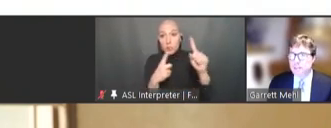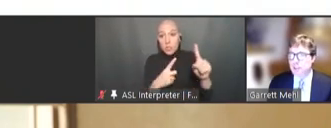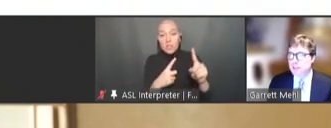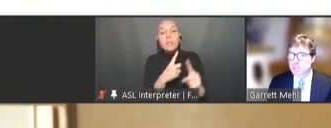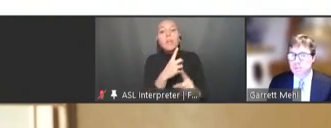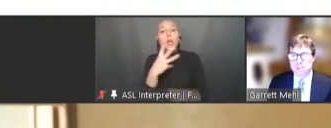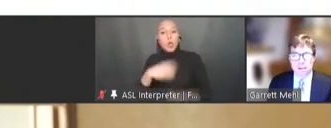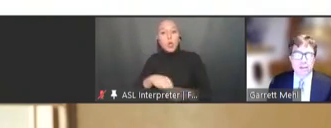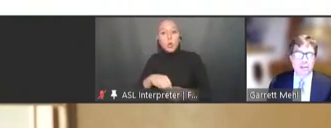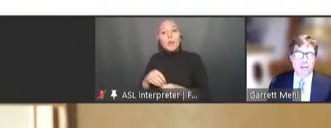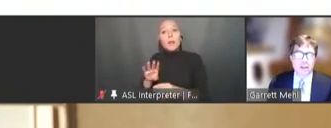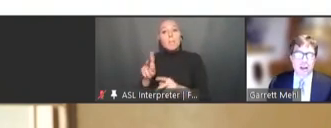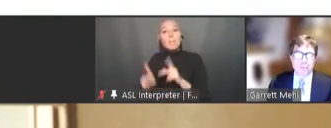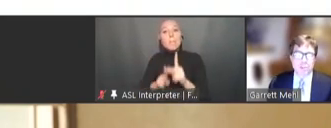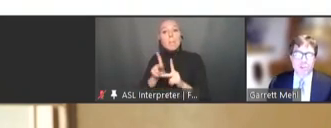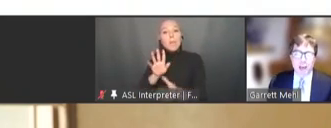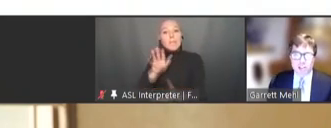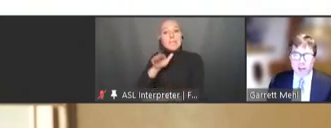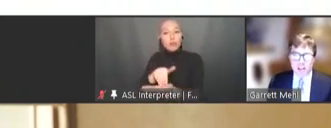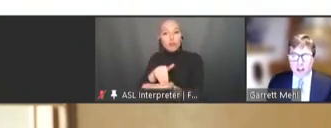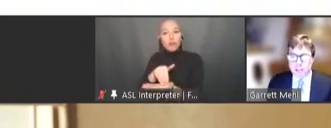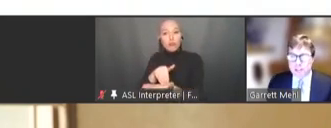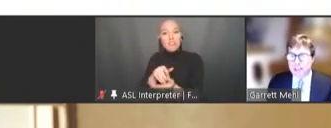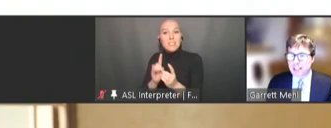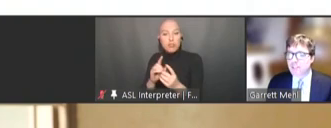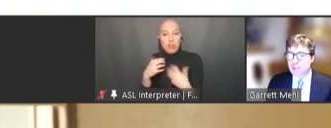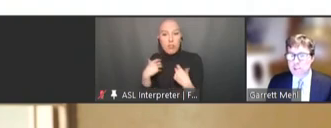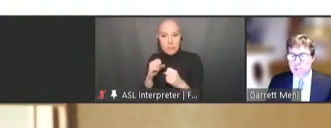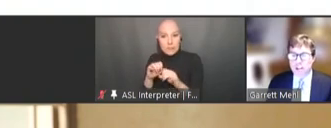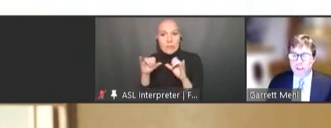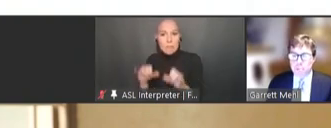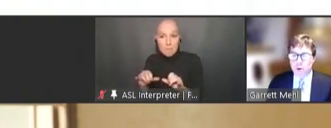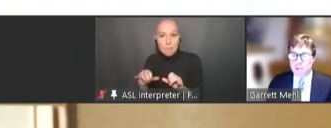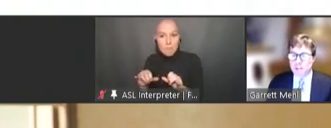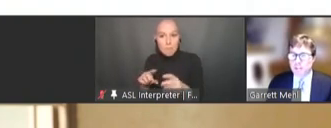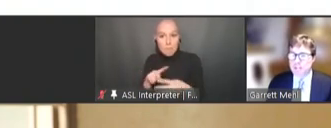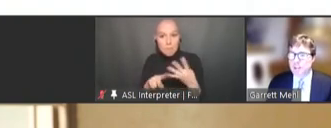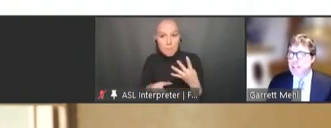systems. This strategy acknowledges the need for digital health approaches that facilitate